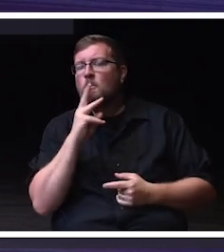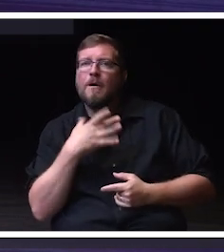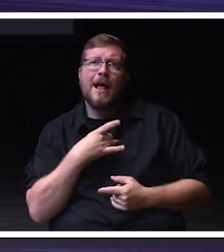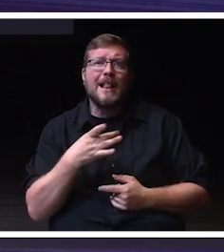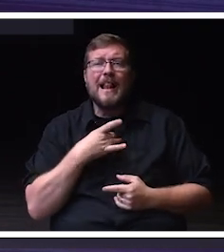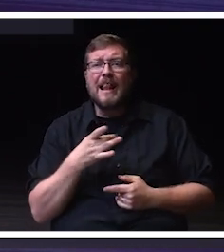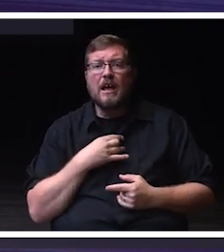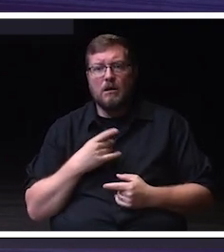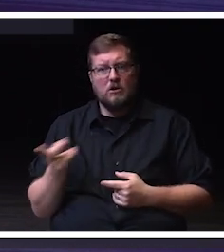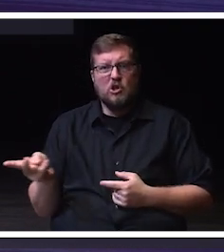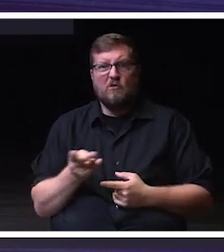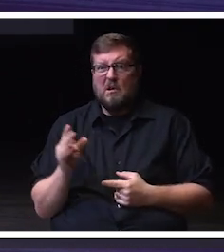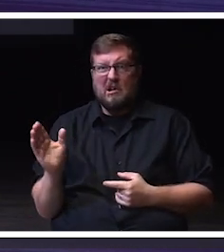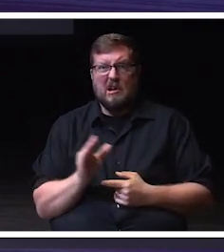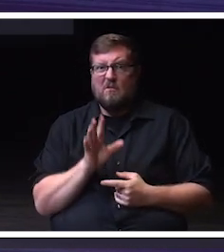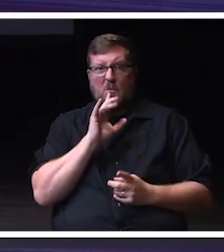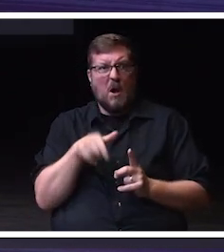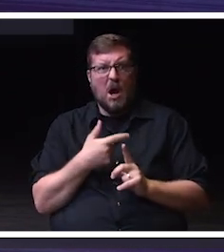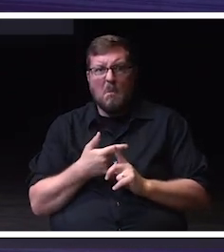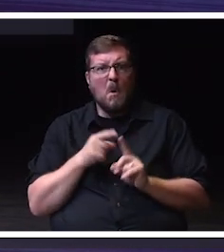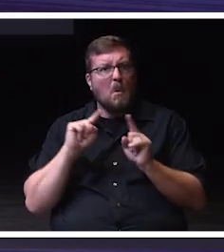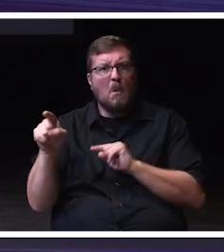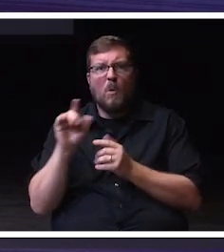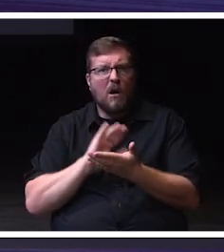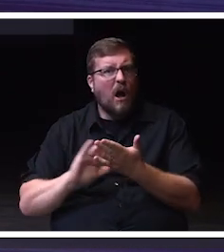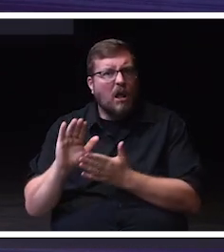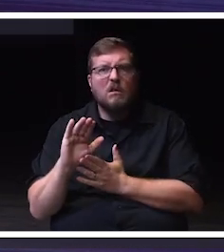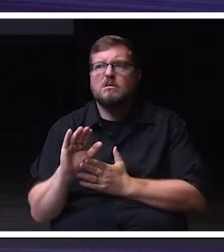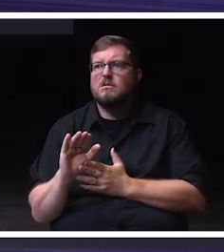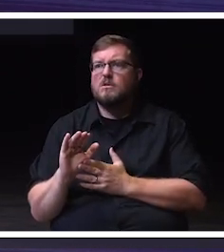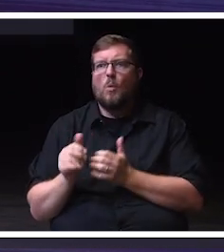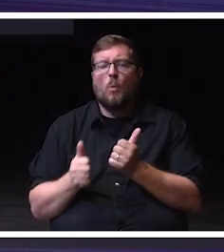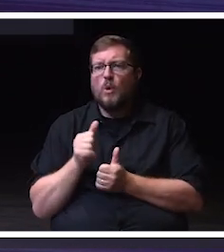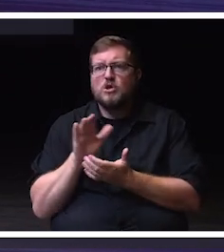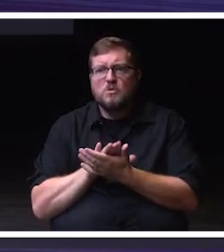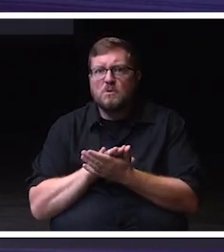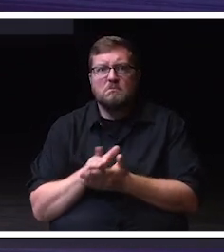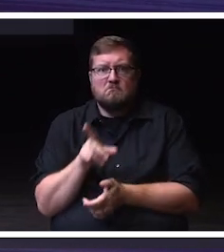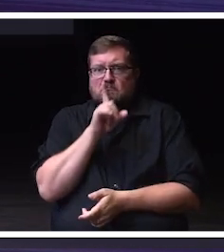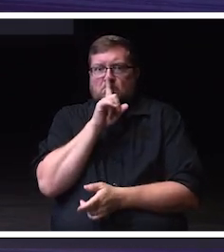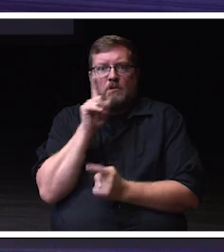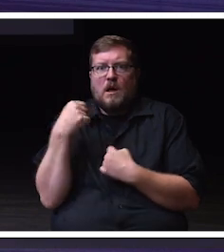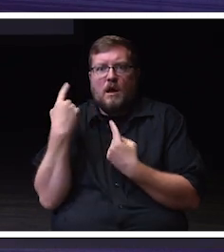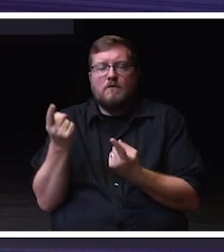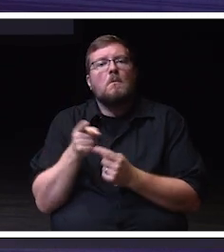about wanting to attend school or going on to college before, but they thought they could really see themselves here.